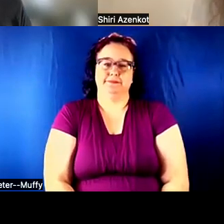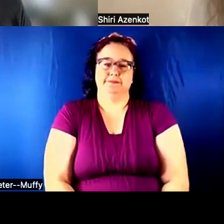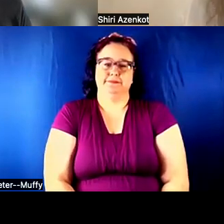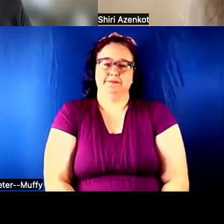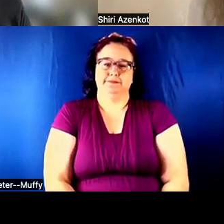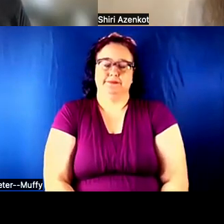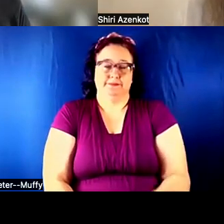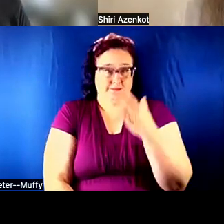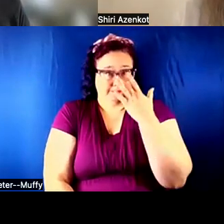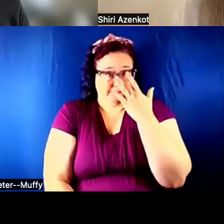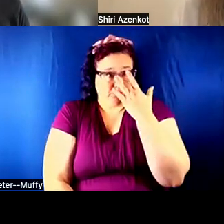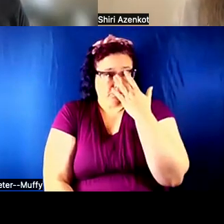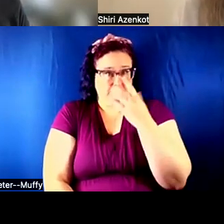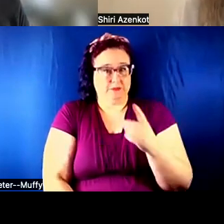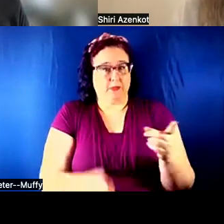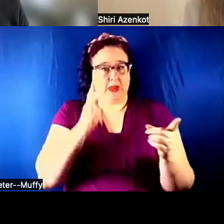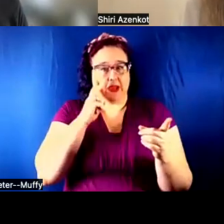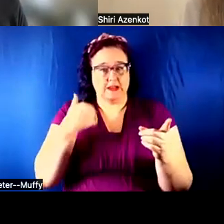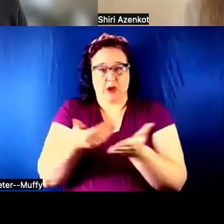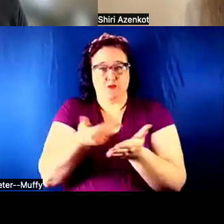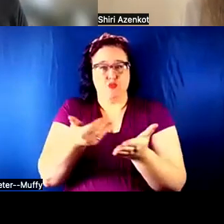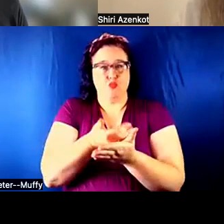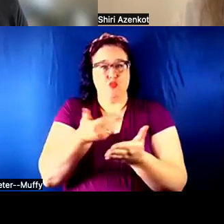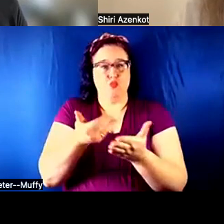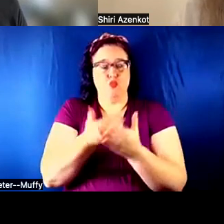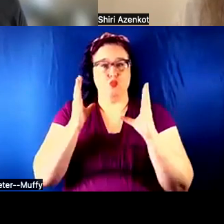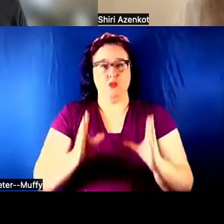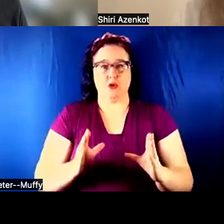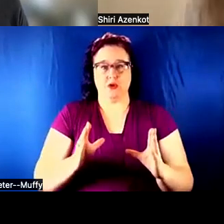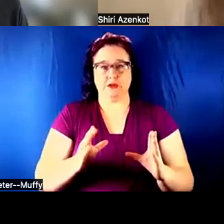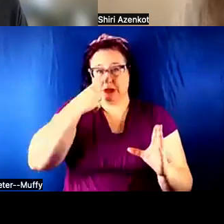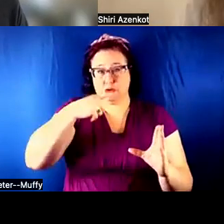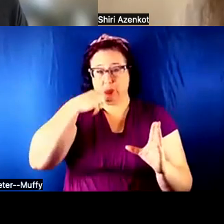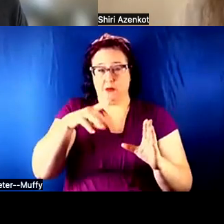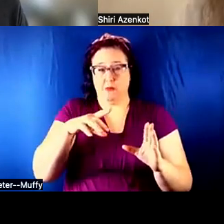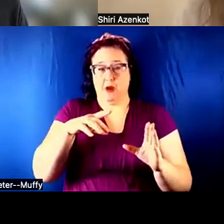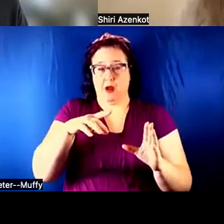I SEE WE HAVE A NEW PERSON HERE, CARIN CAMPANARIO.